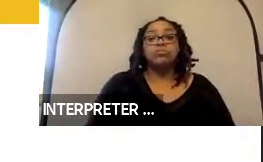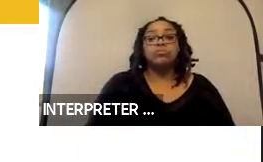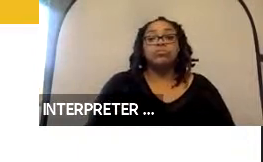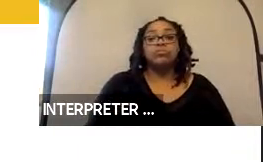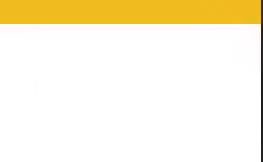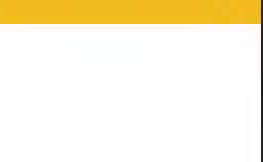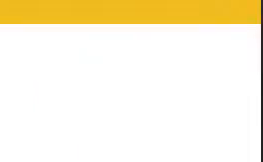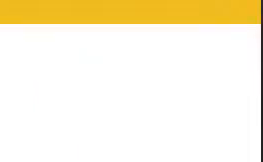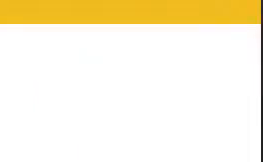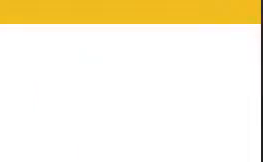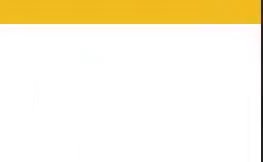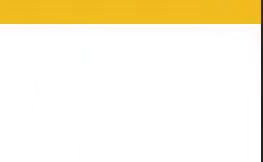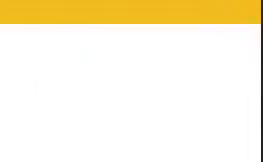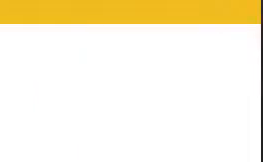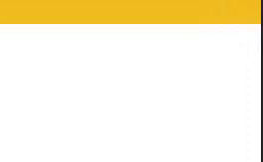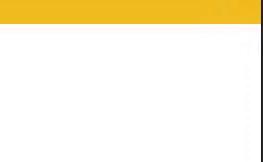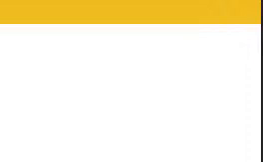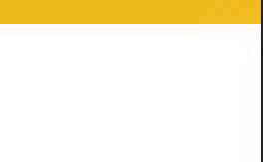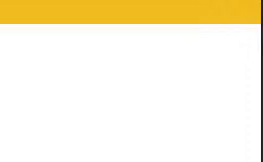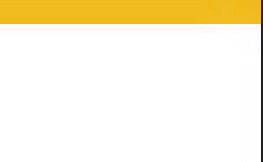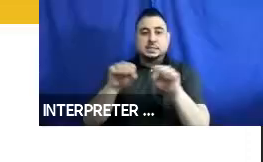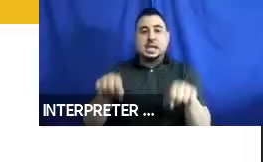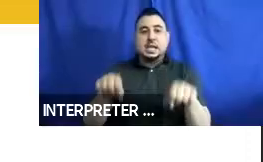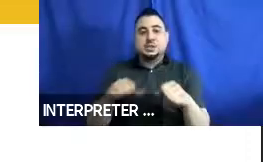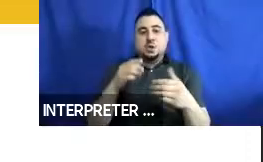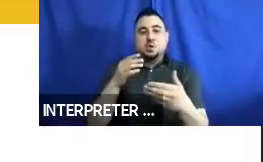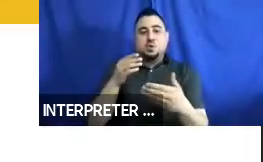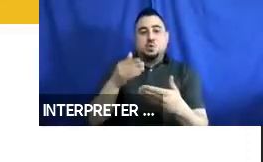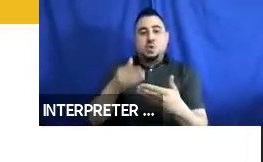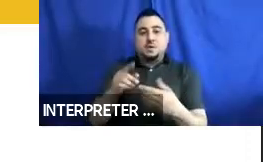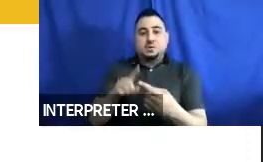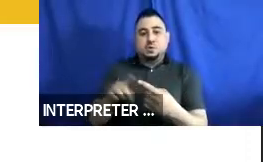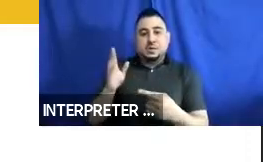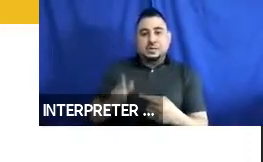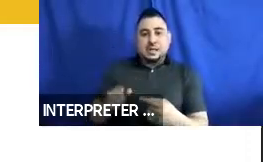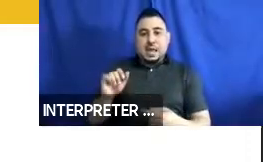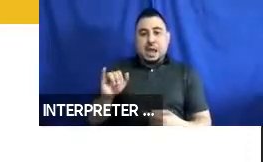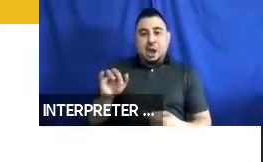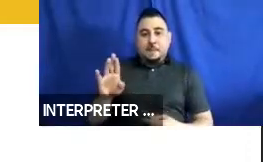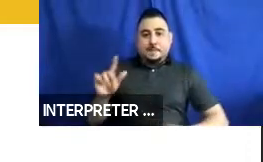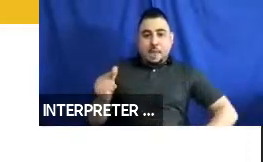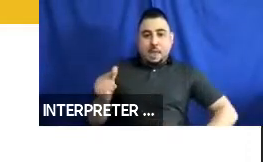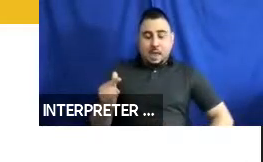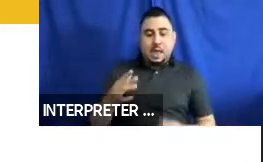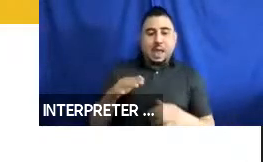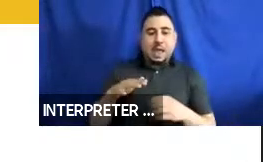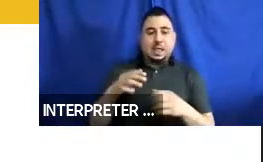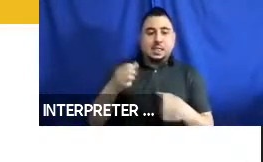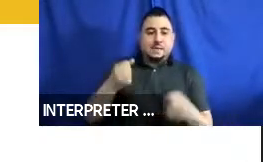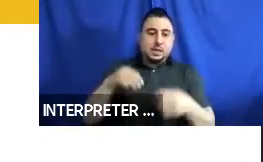how close do you place the station relative to the side airbag and interior structures,